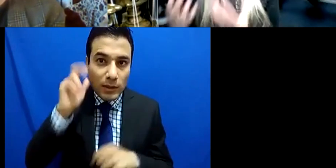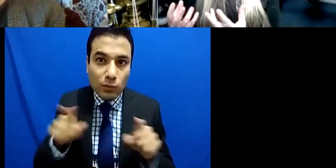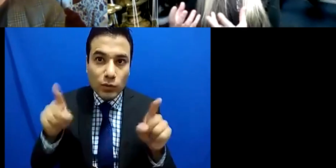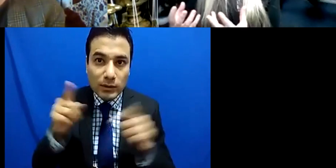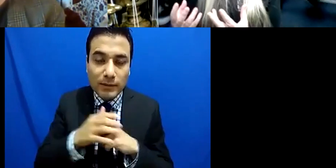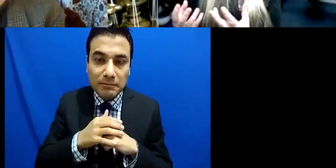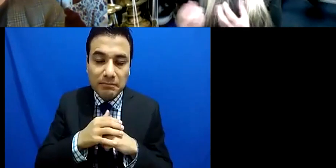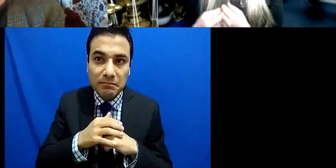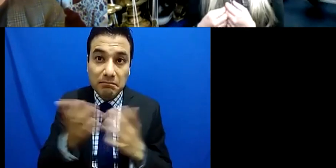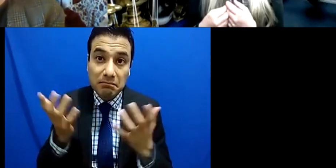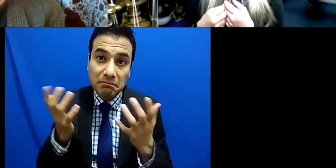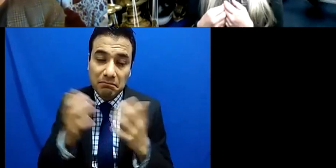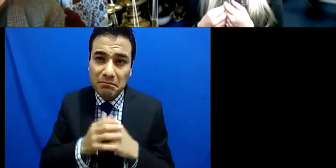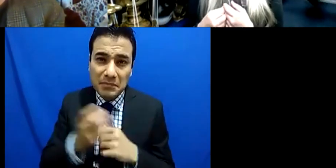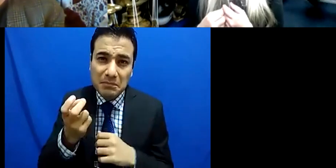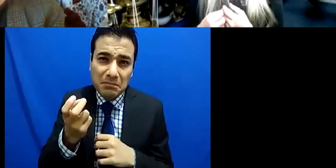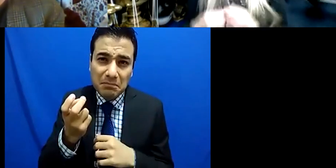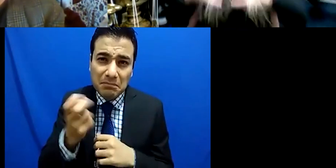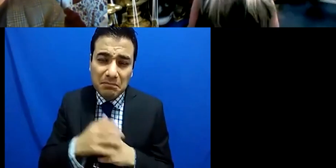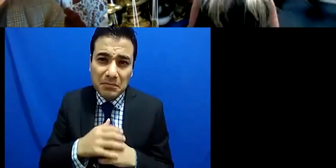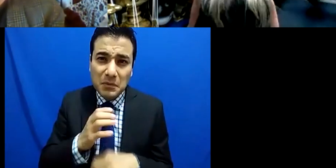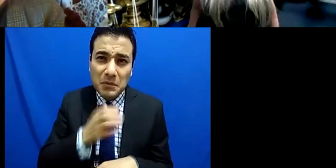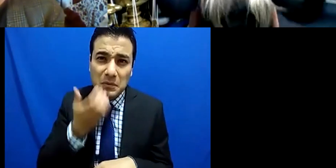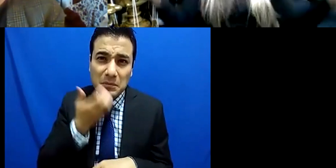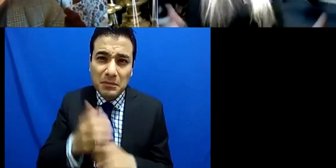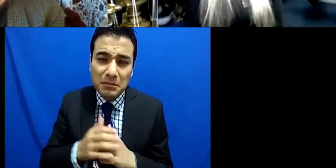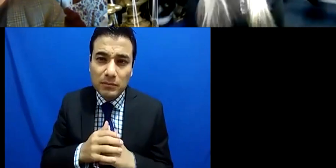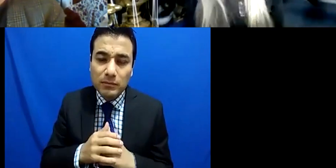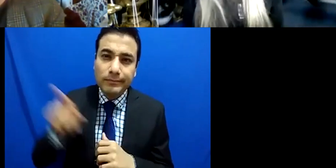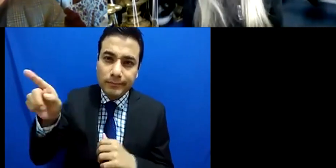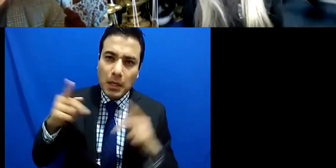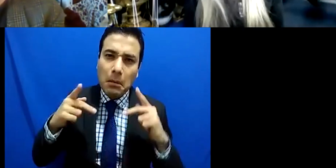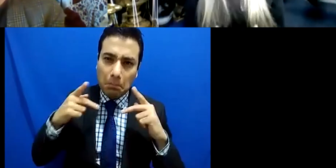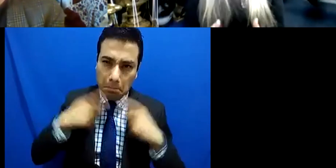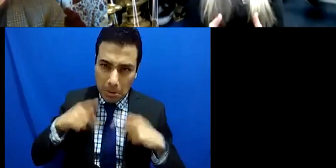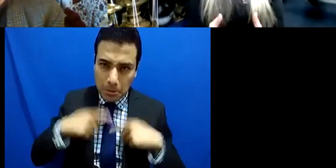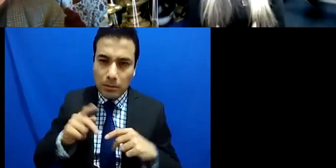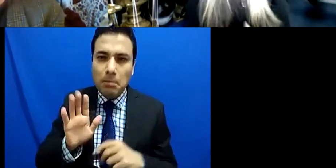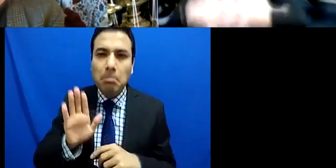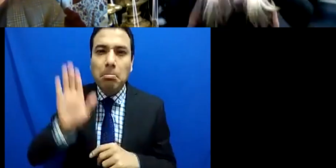to commend that but it's clumping all deaf people together and assuming that we're all